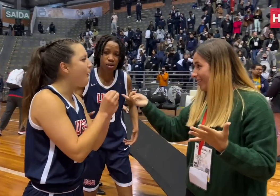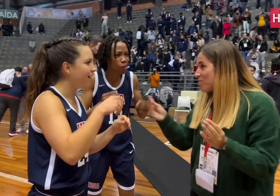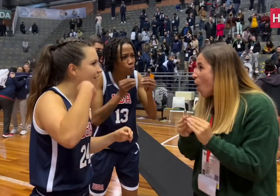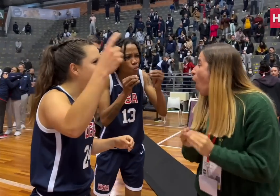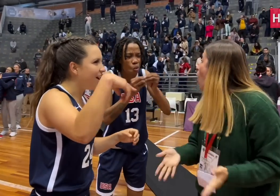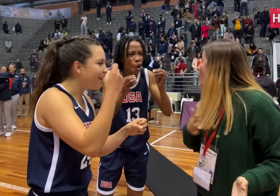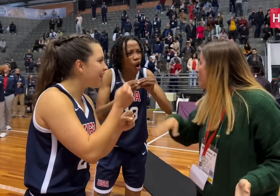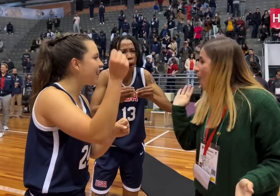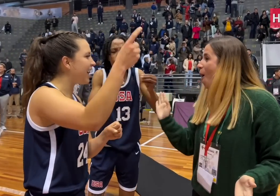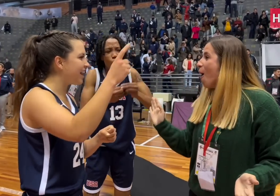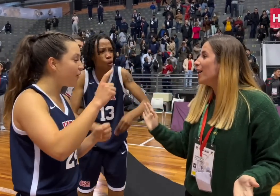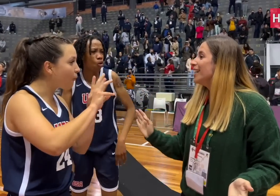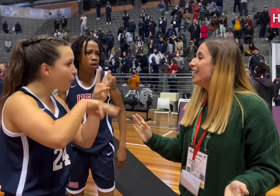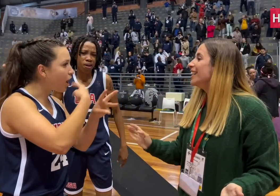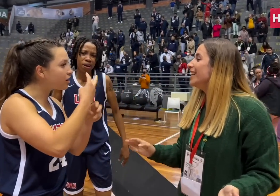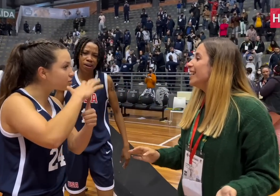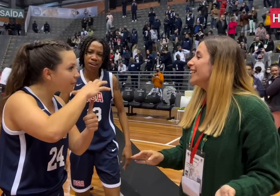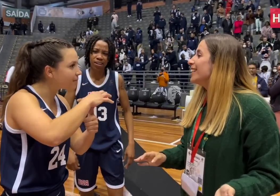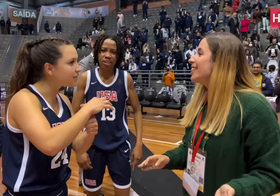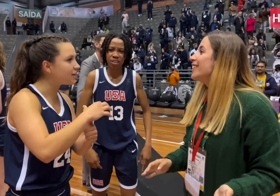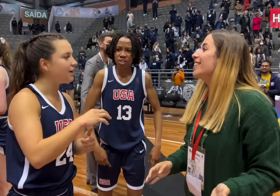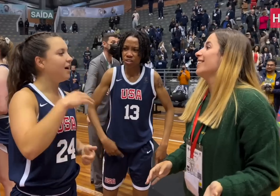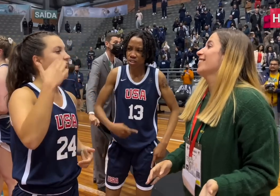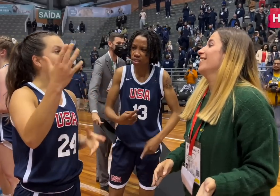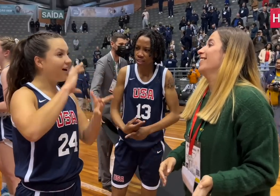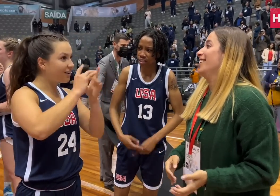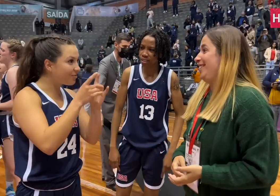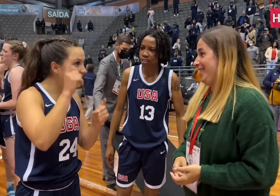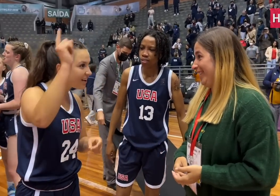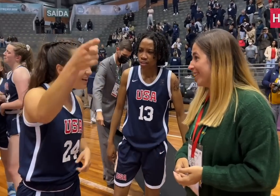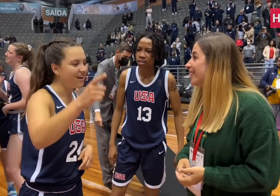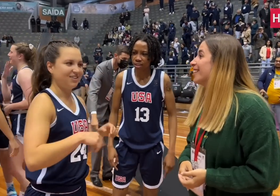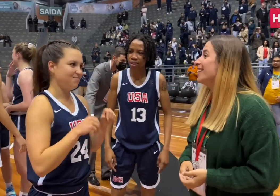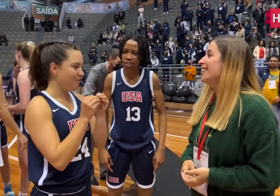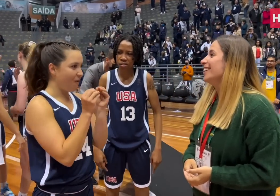Just keep on playing! For the World Championship, next Deaflympics, and more.